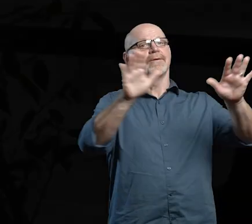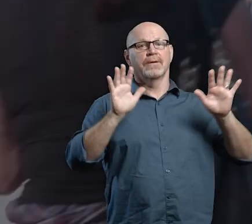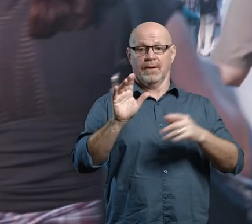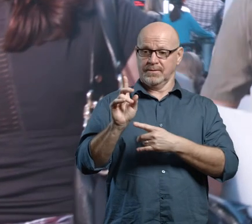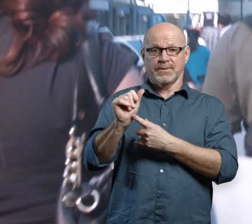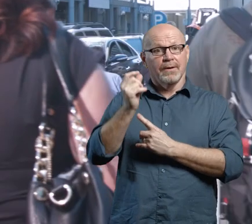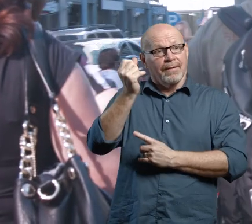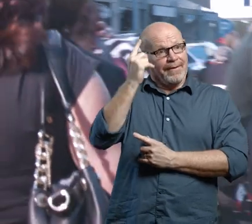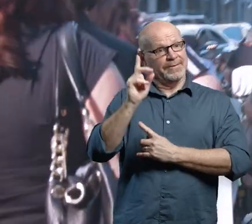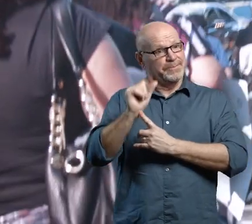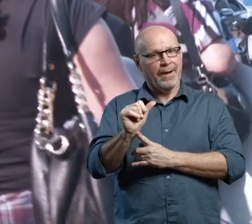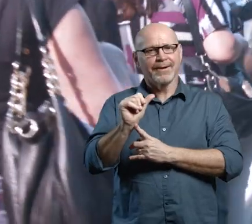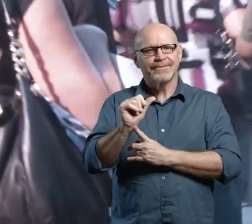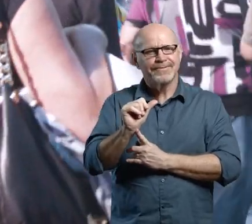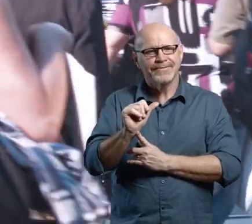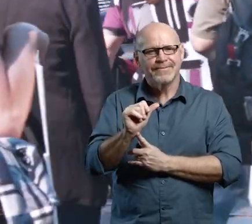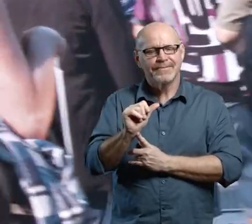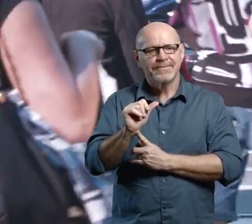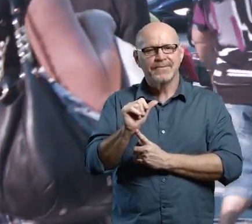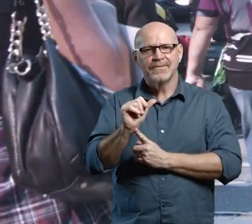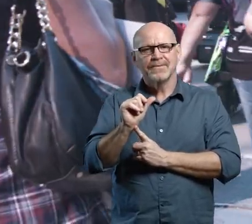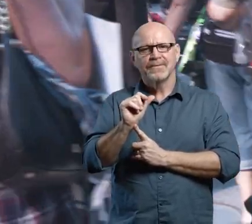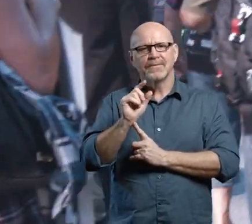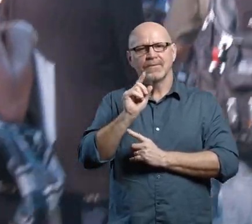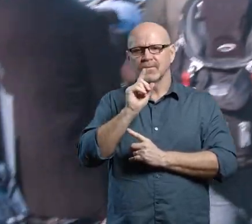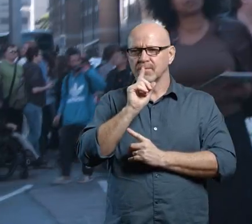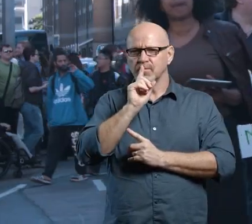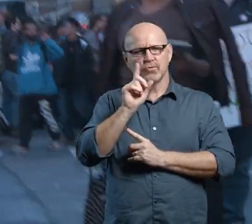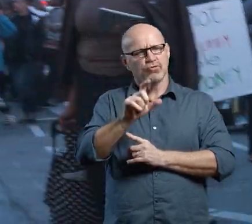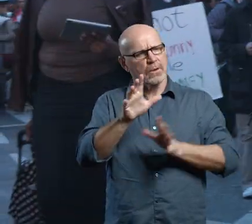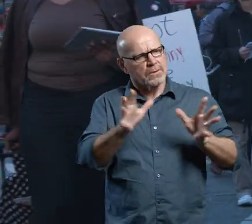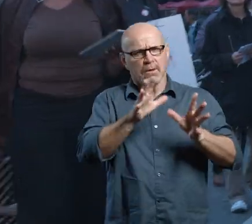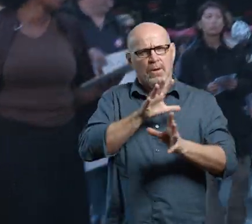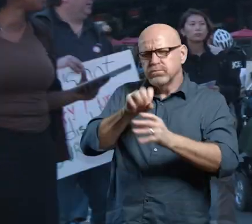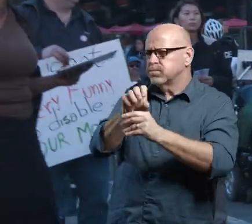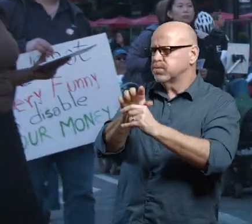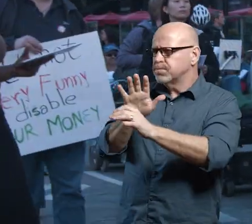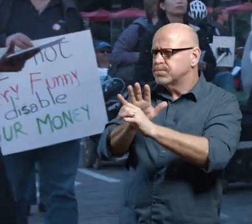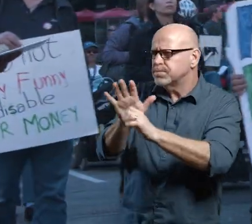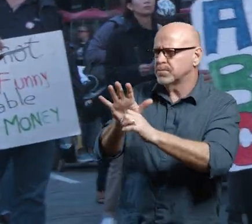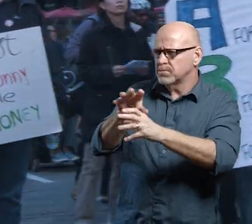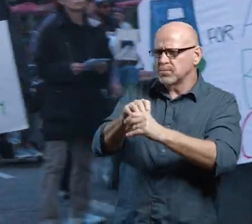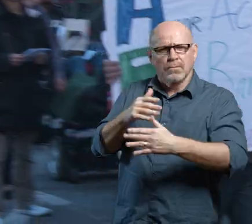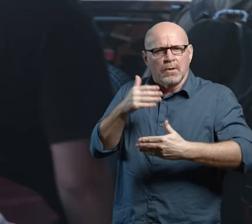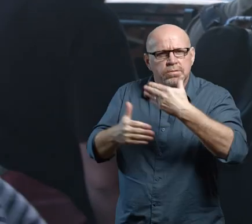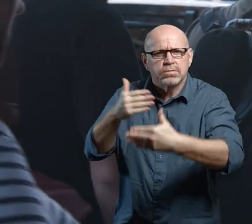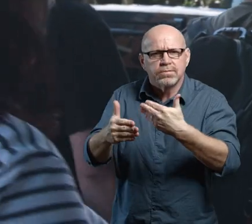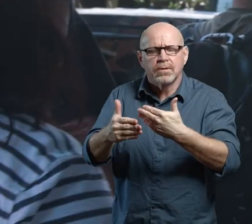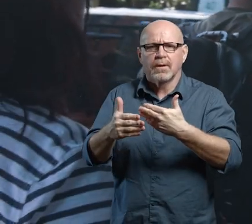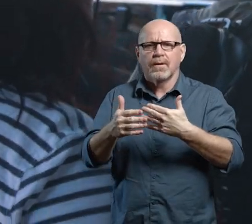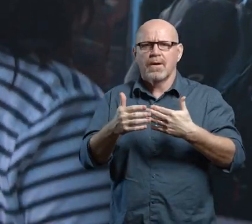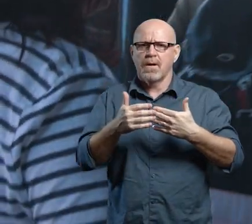That's the praxis part of disability activist. I mean there's the theory and the actual doing of it. It's not one, it's not one or the other